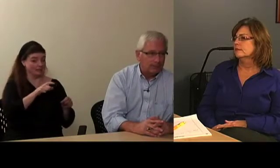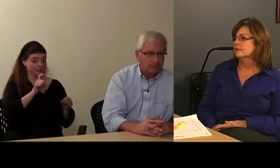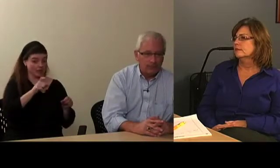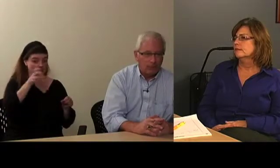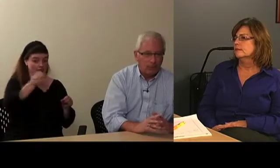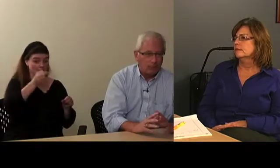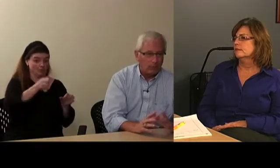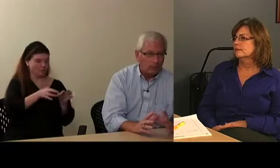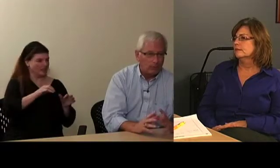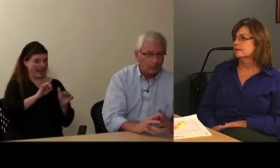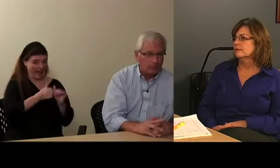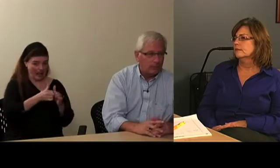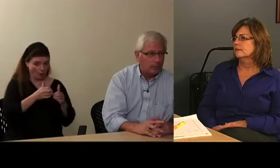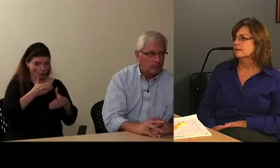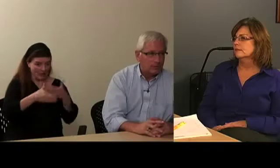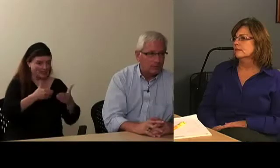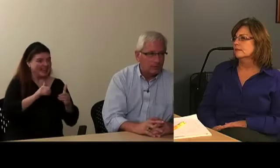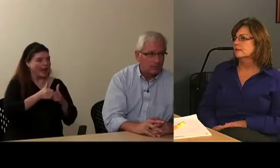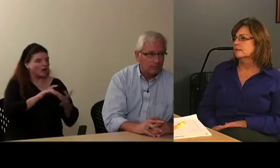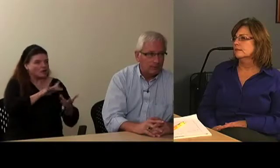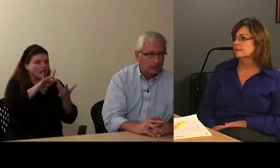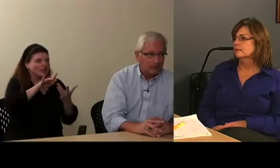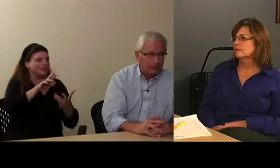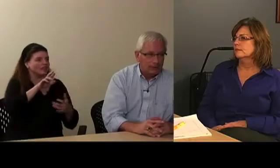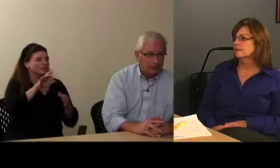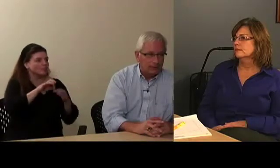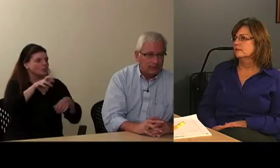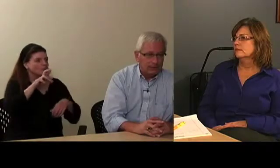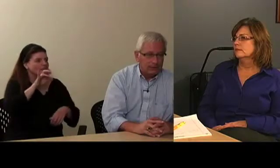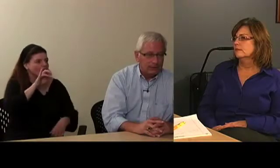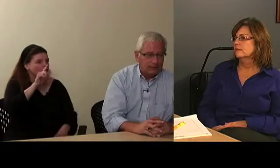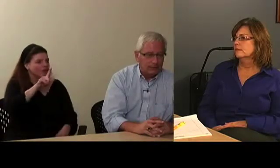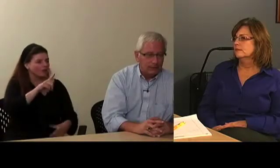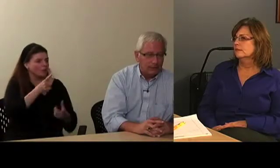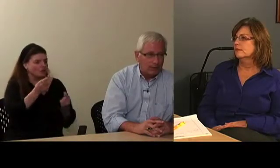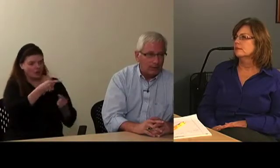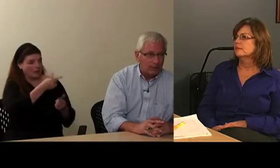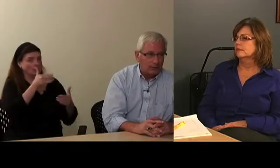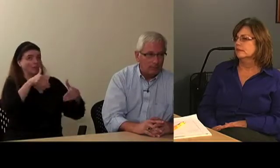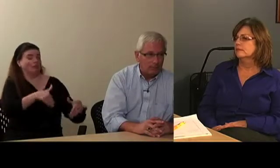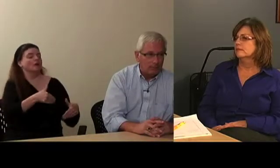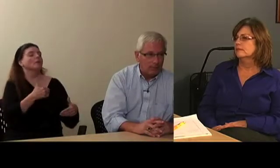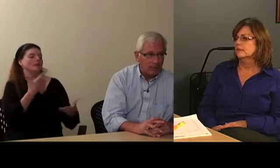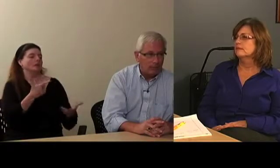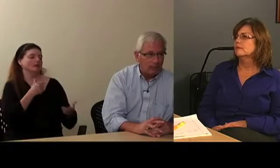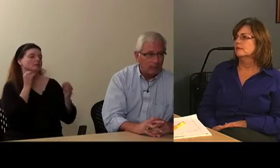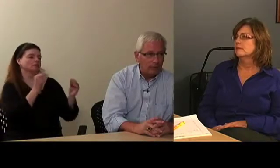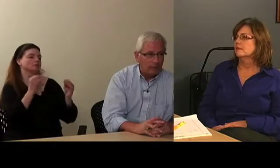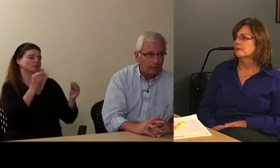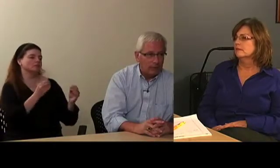the whole interpreter referral system, you know, they may just not be aware of it.